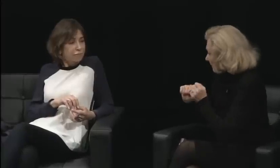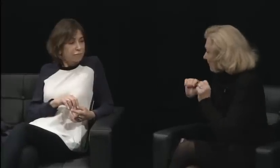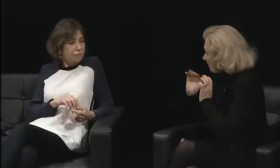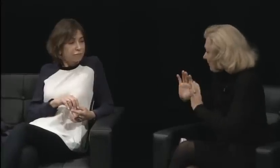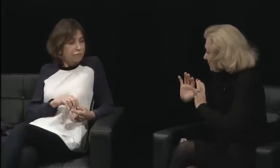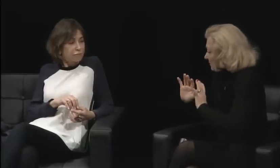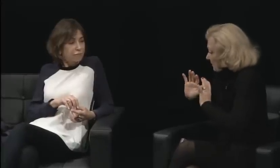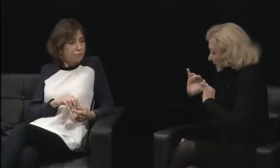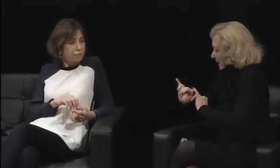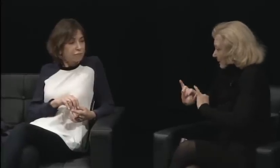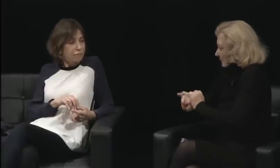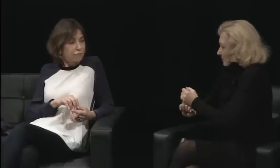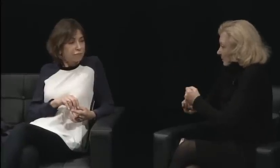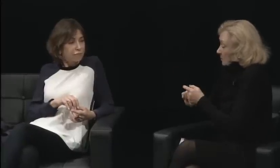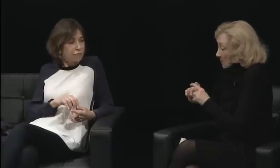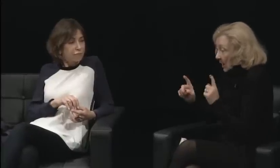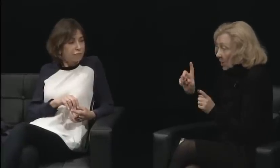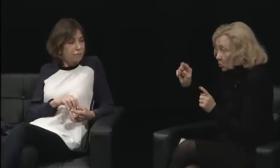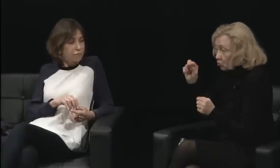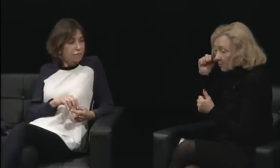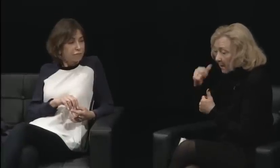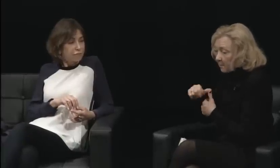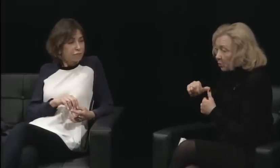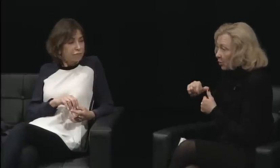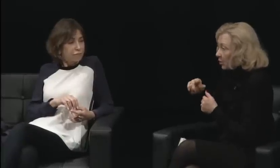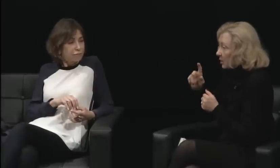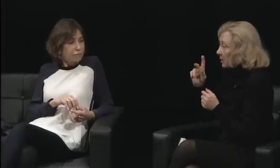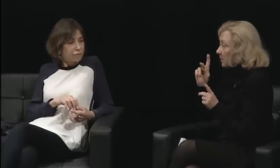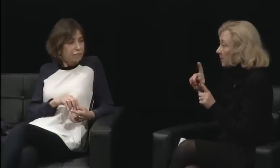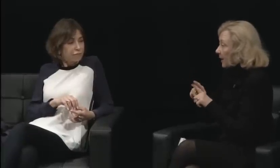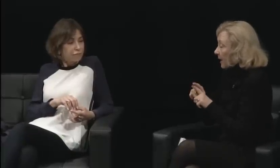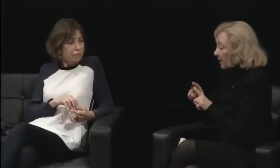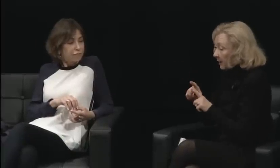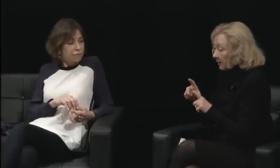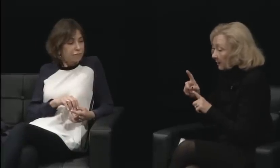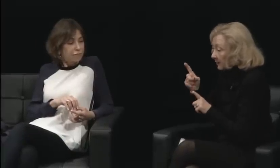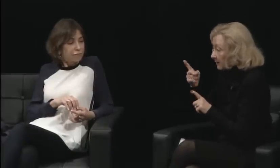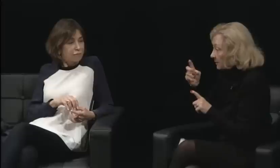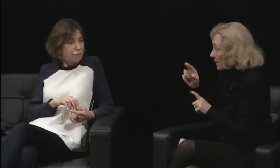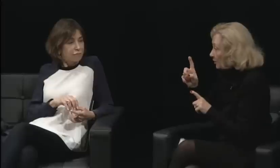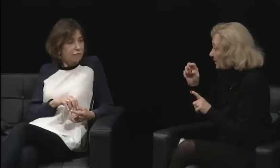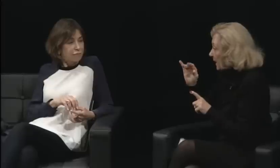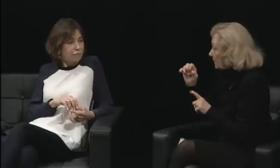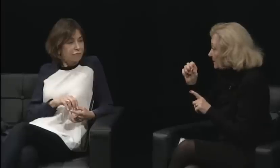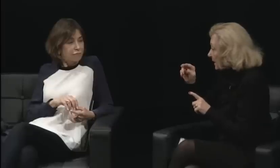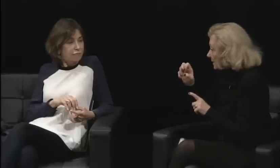If I remember, Dr. Roz Rosen was the only female administrator.